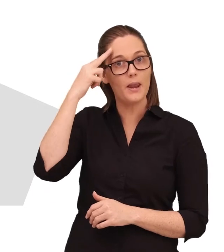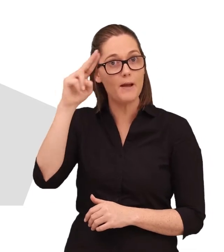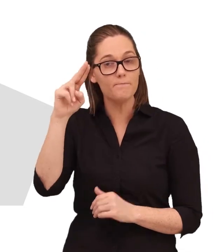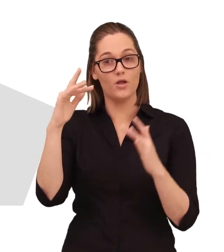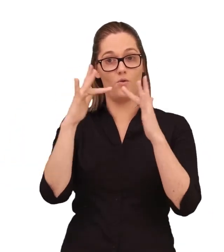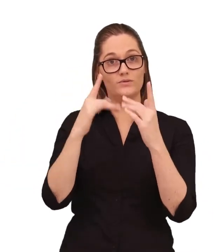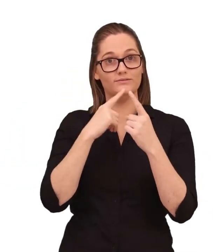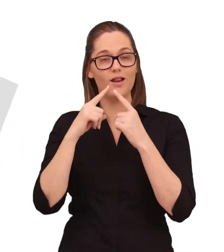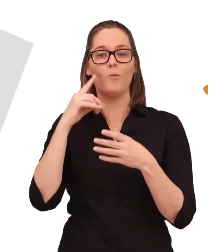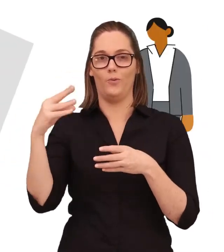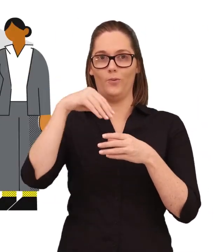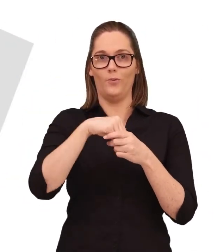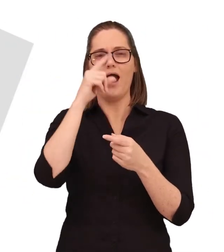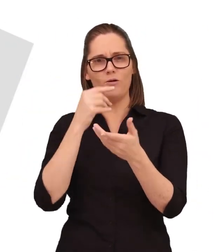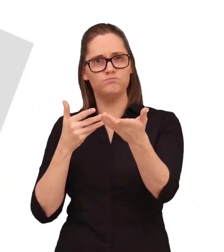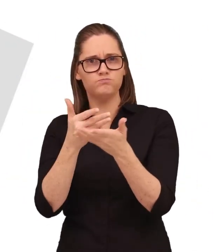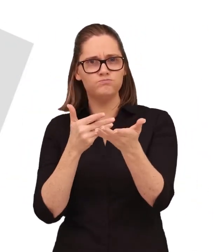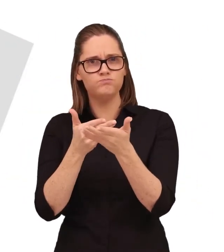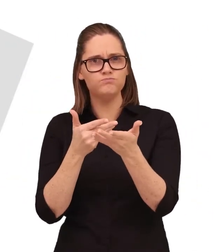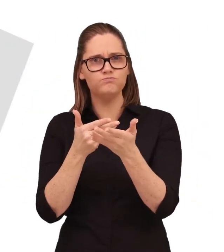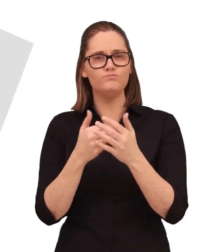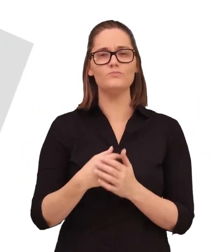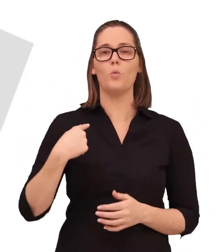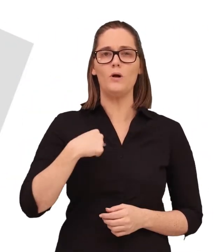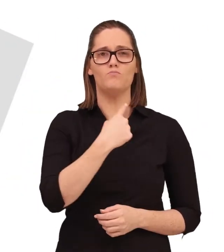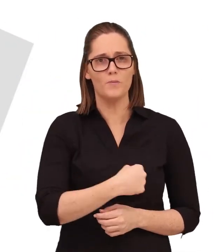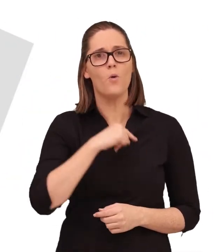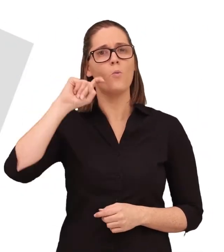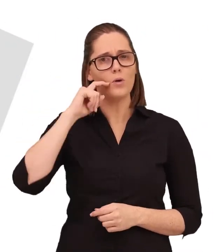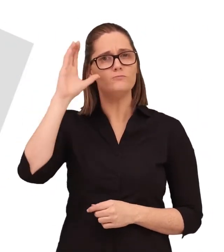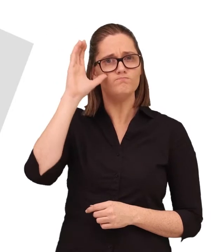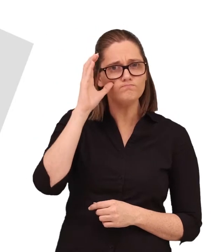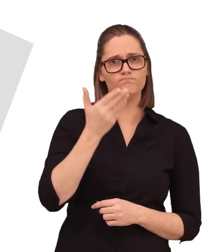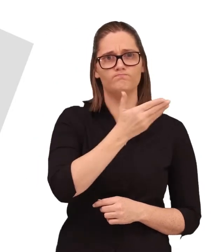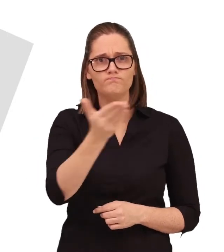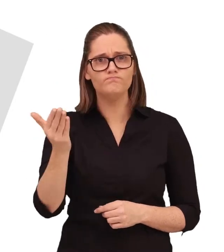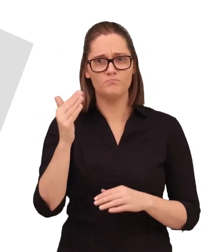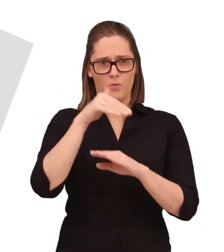we promise to listen so we can understand how you've been affected and make things right if